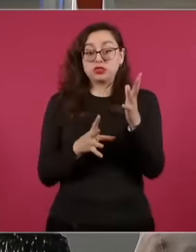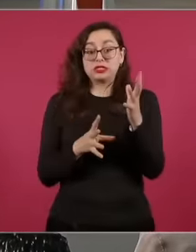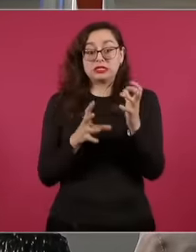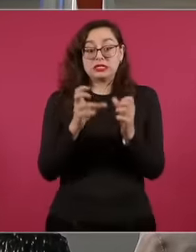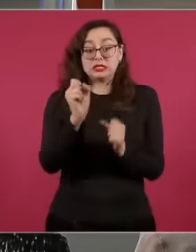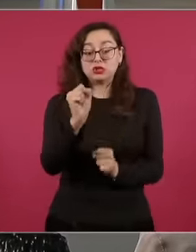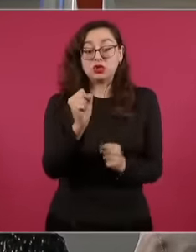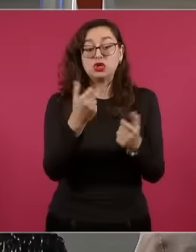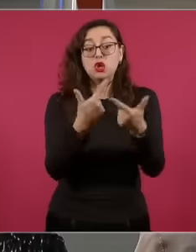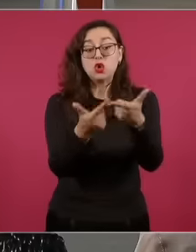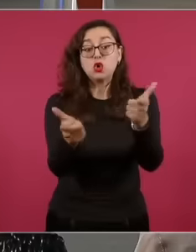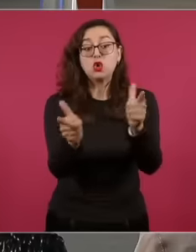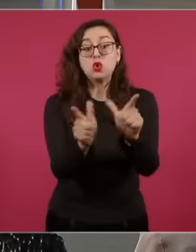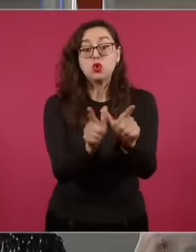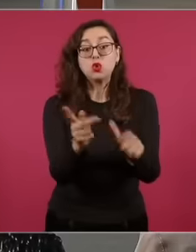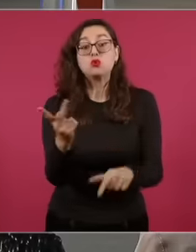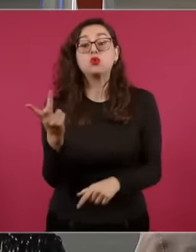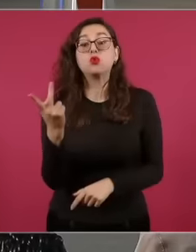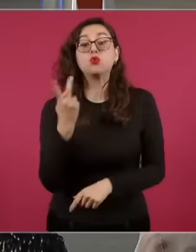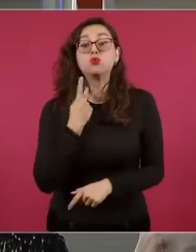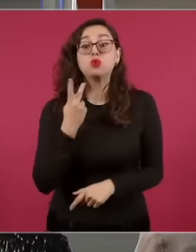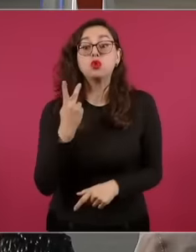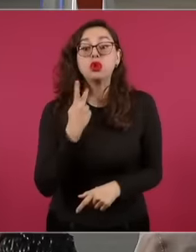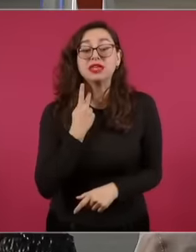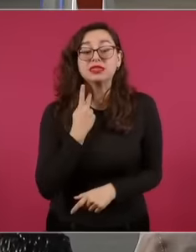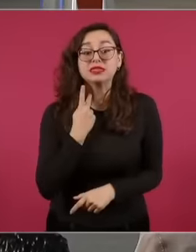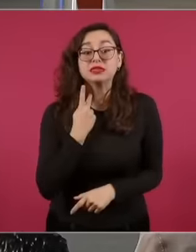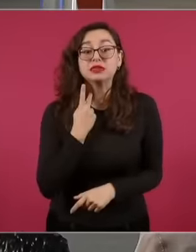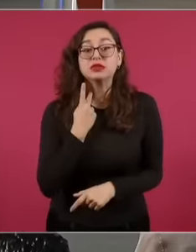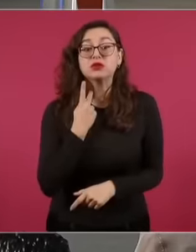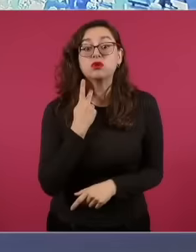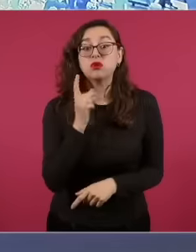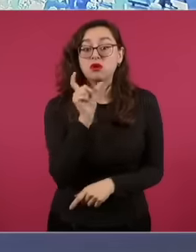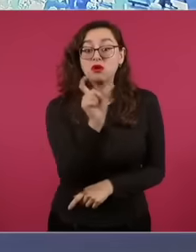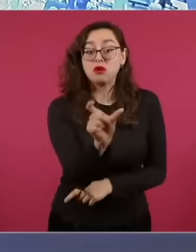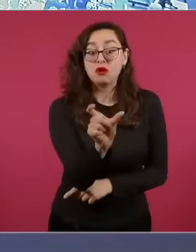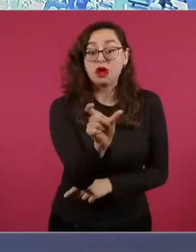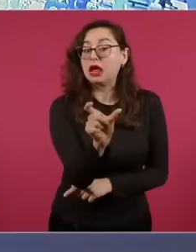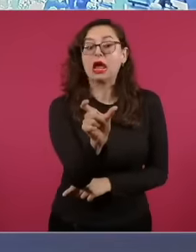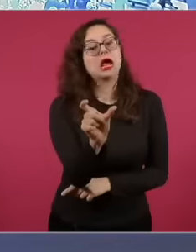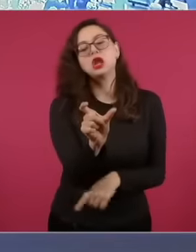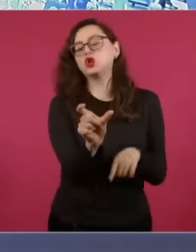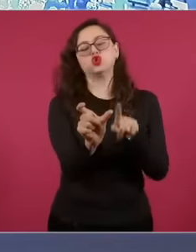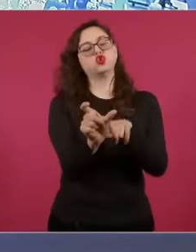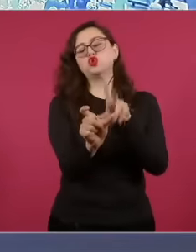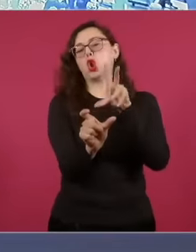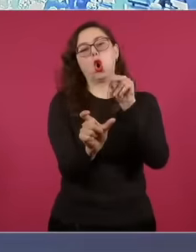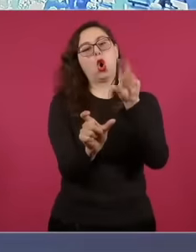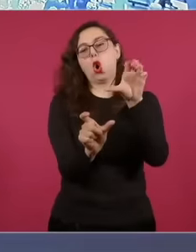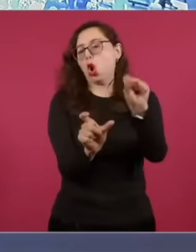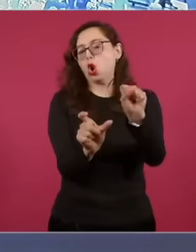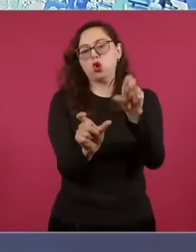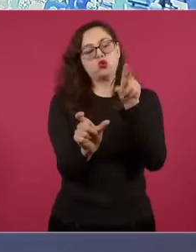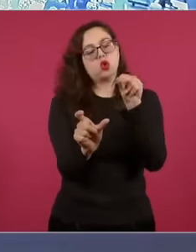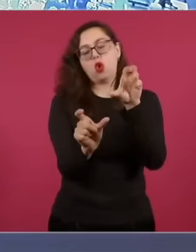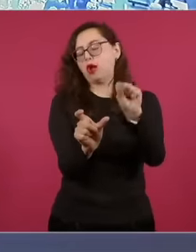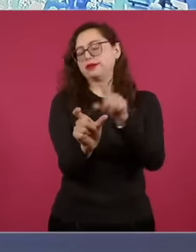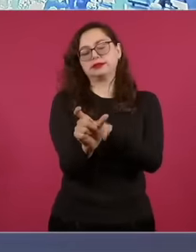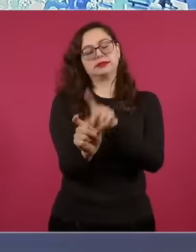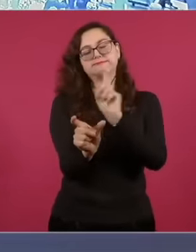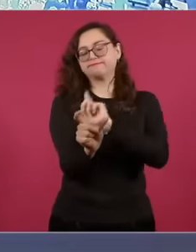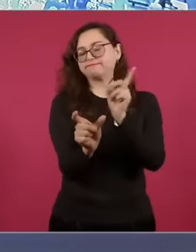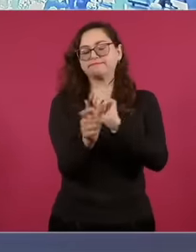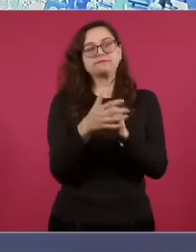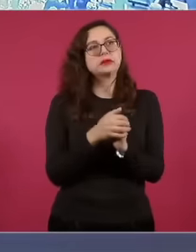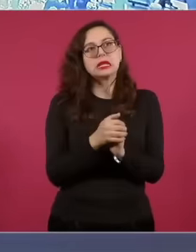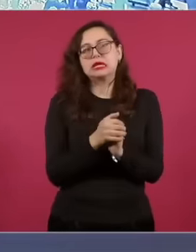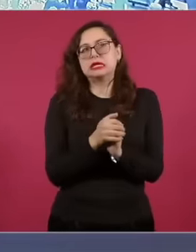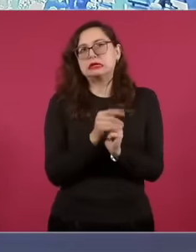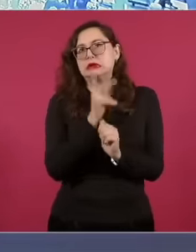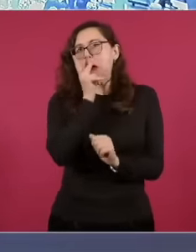political parties, which is the first one that instead of interpreting that this one complies with